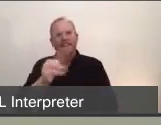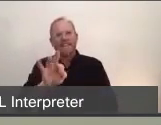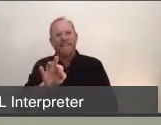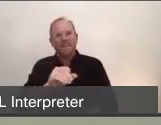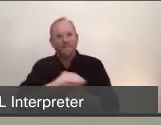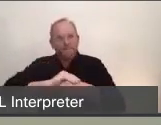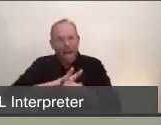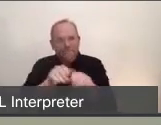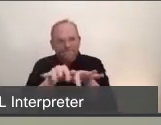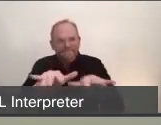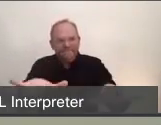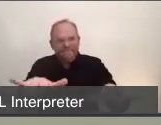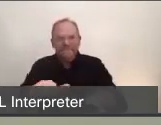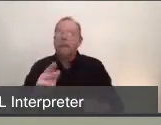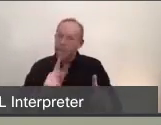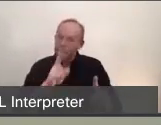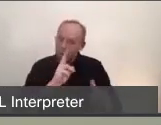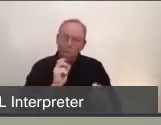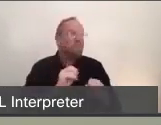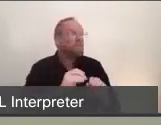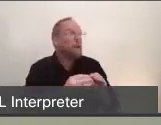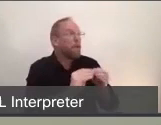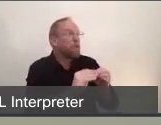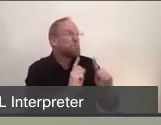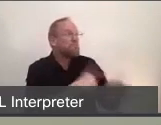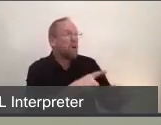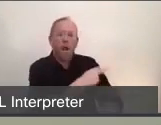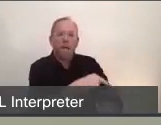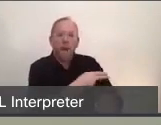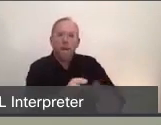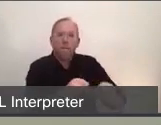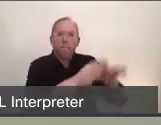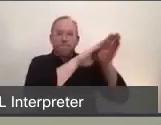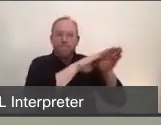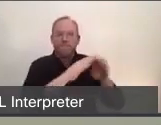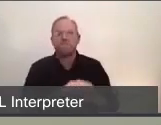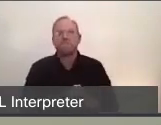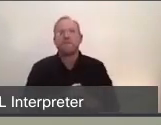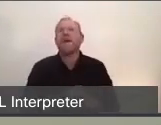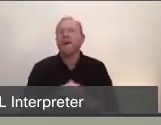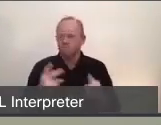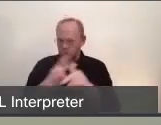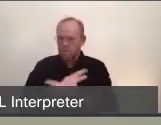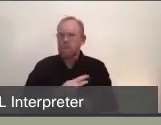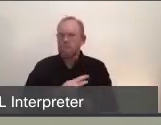and increased deaths in our community. So right now, today and twice a week now,